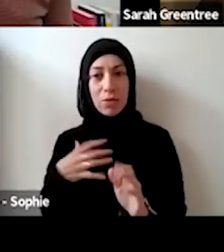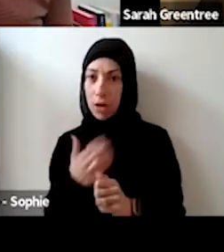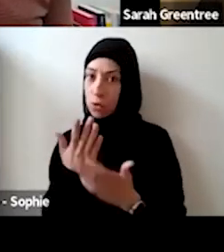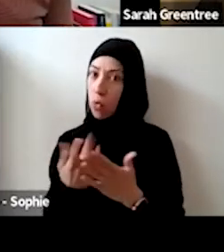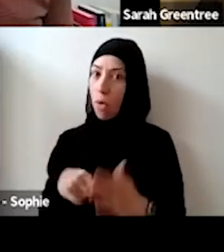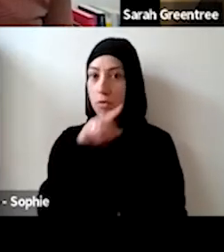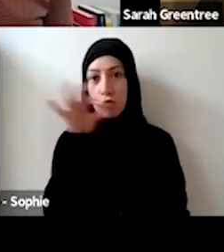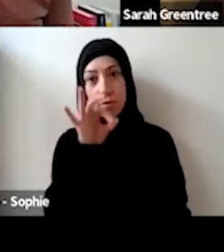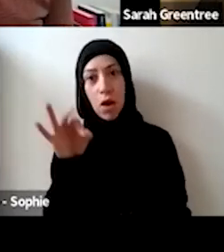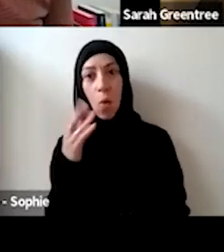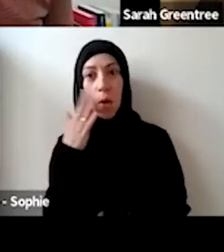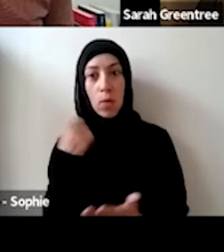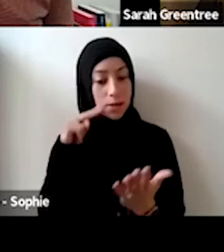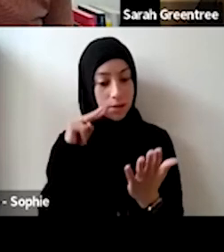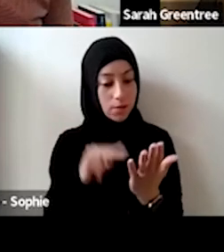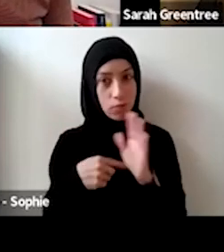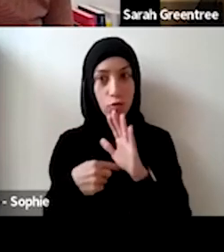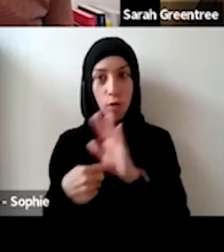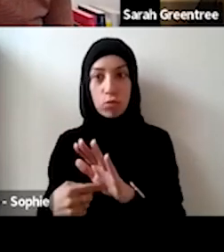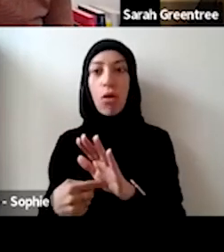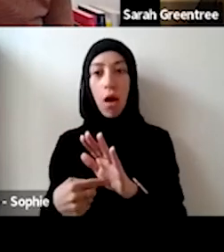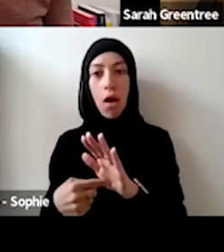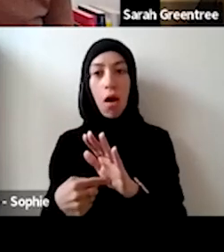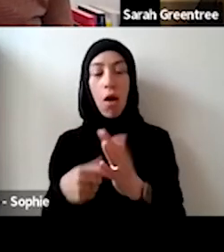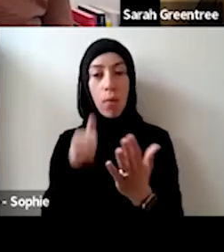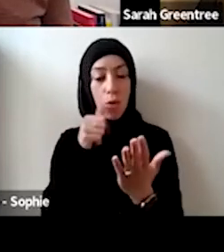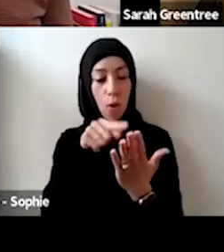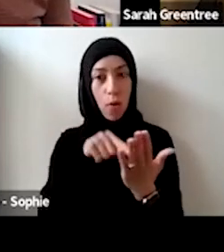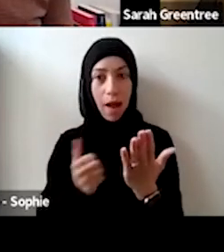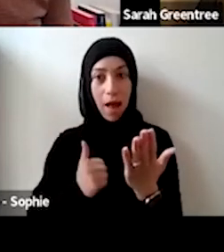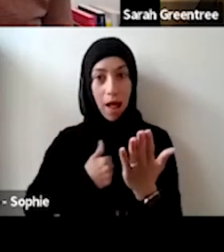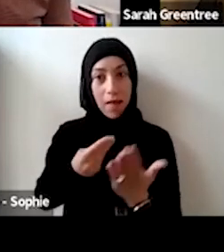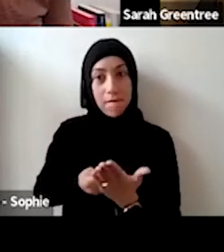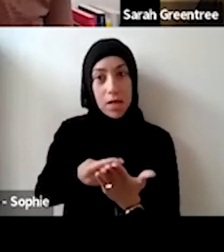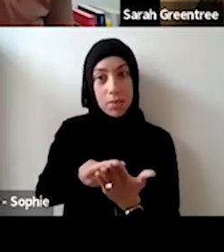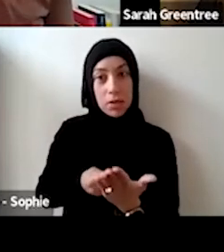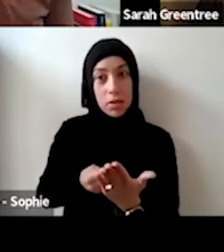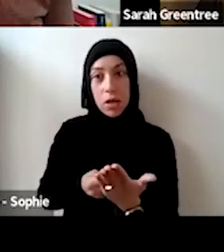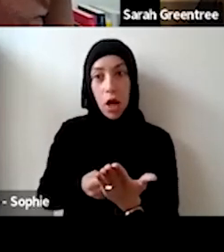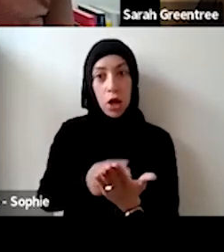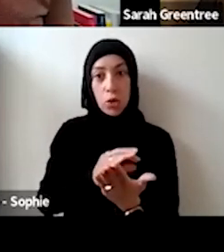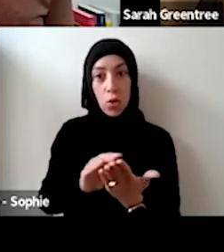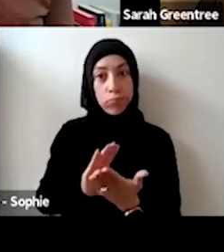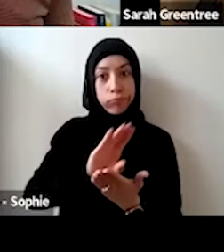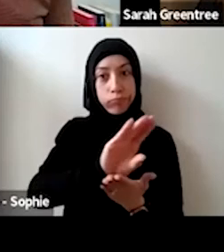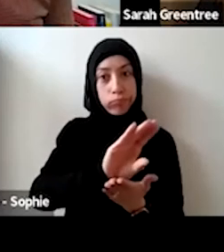but I guess we wanna be sure when we're looking at those sorts of proposals that our investment is not going into. sorts of proposals that are investment is not